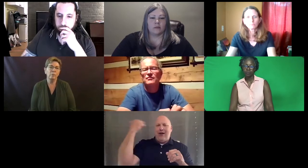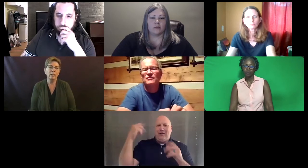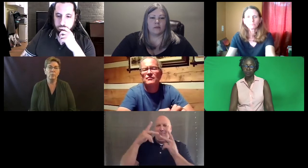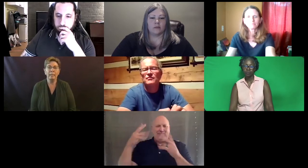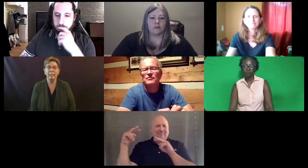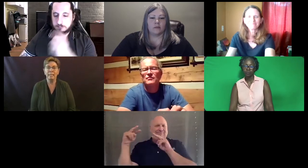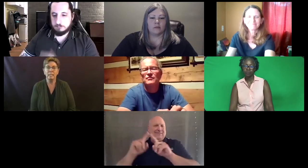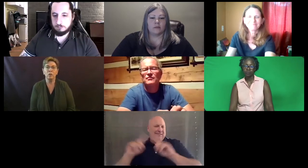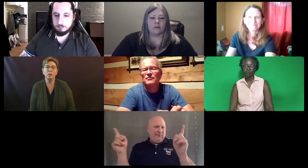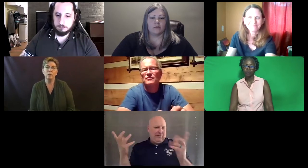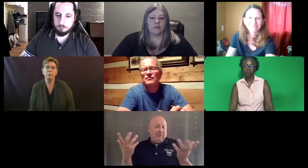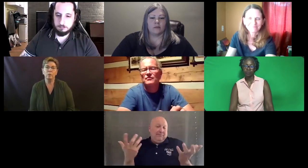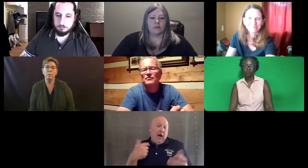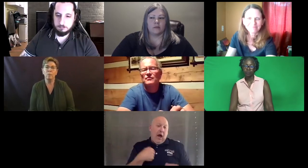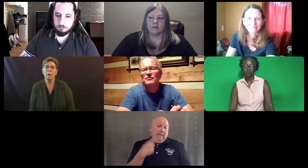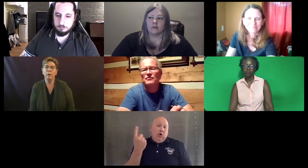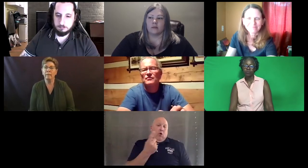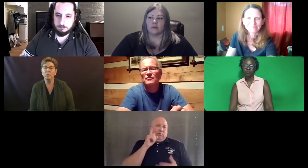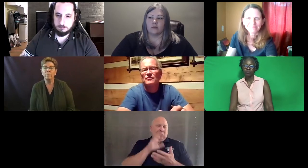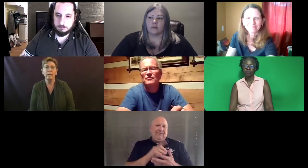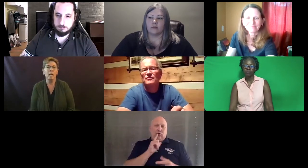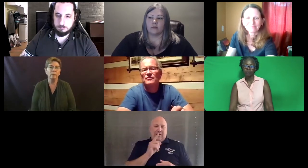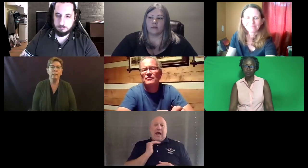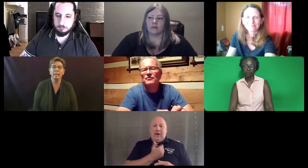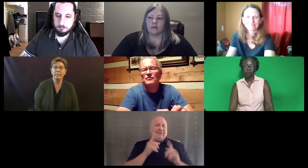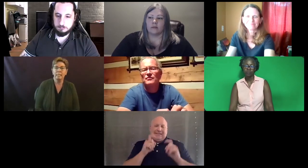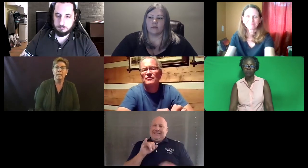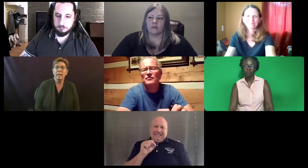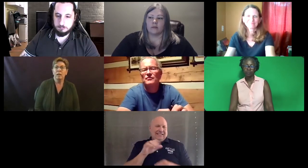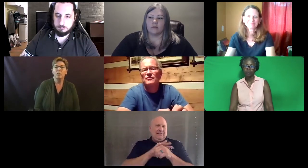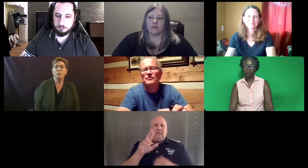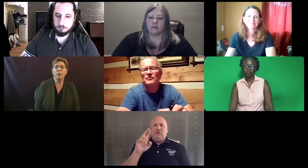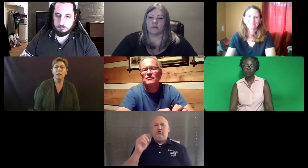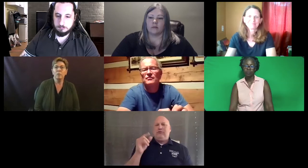that's recognized as a good interpreter somewhere in the country may not be recognized as good elsewhere.